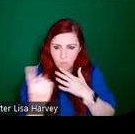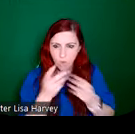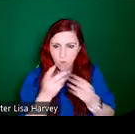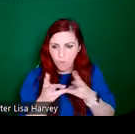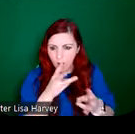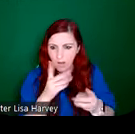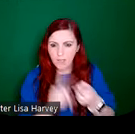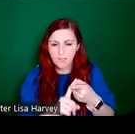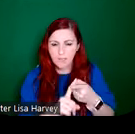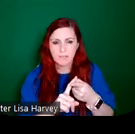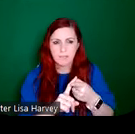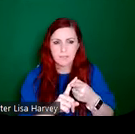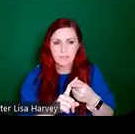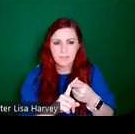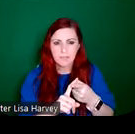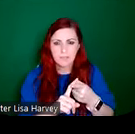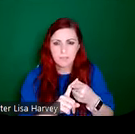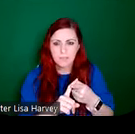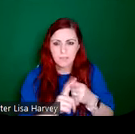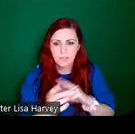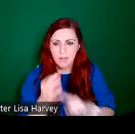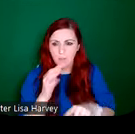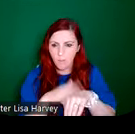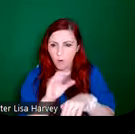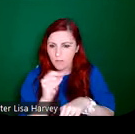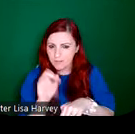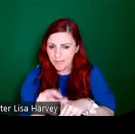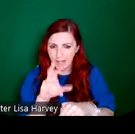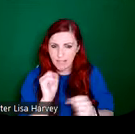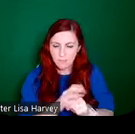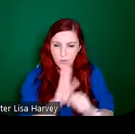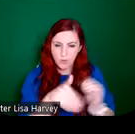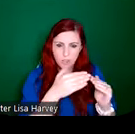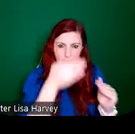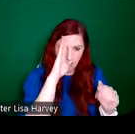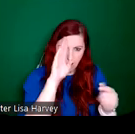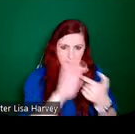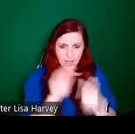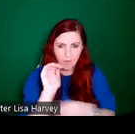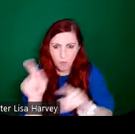glass for churches around Ireland and further afield in Florida and Kenya, for